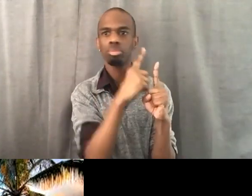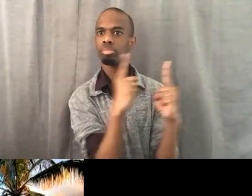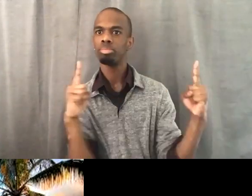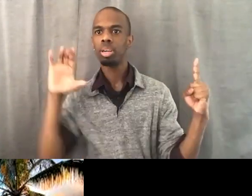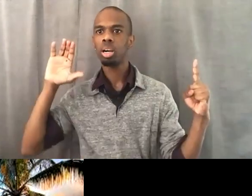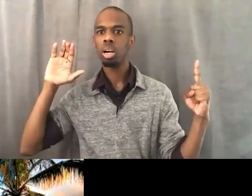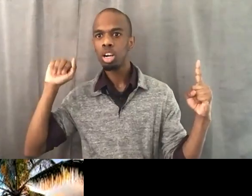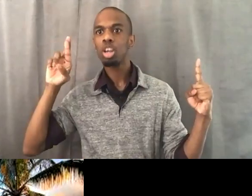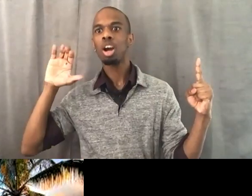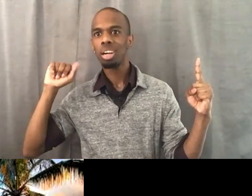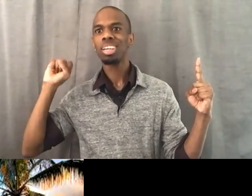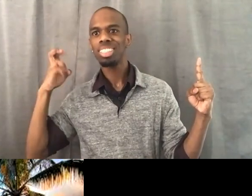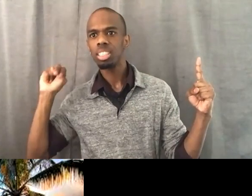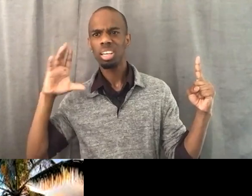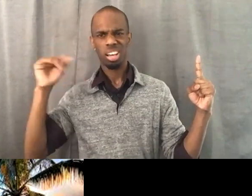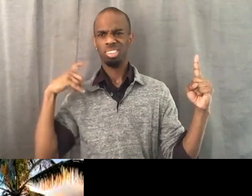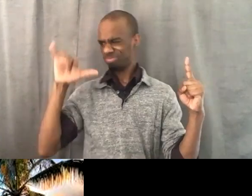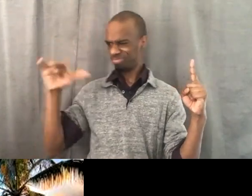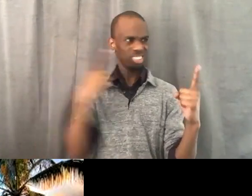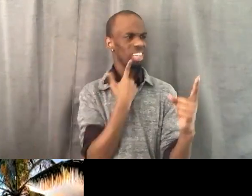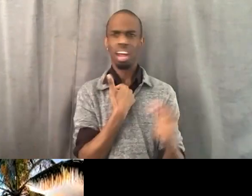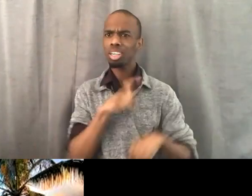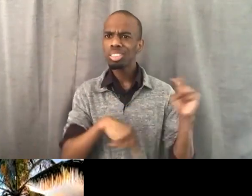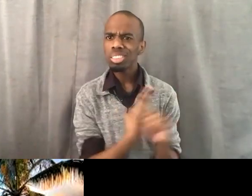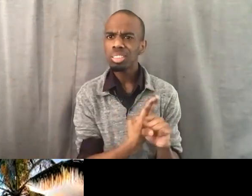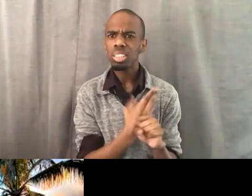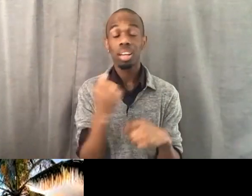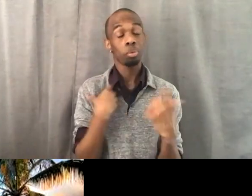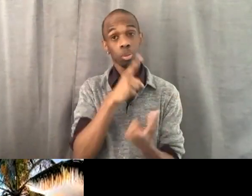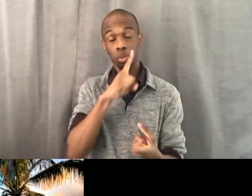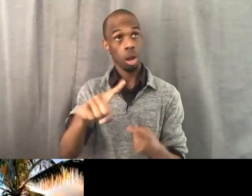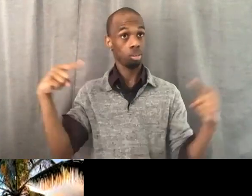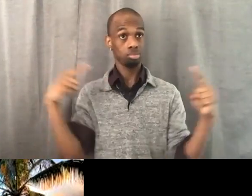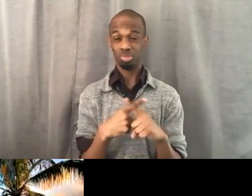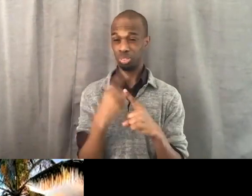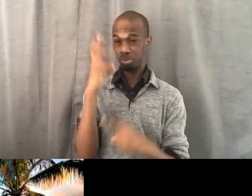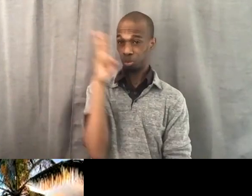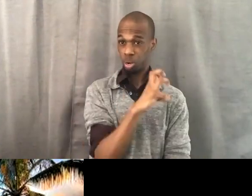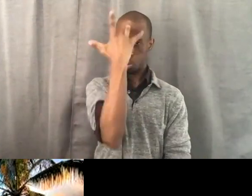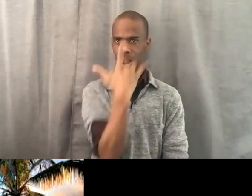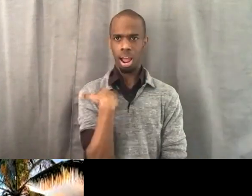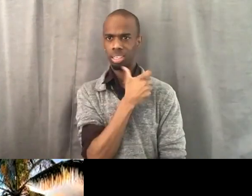So I don't even know where that came from. But I thought that was odd. But then you're gonna talk to me. You're going to like give me a hard time about capitalizing Black.